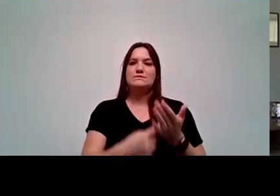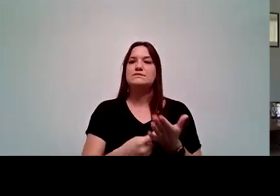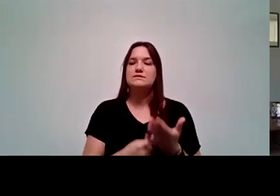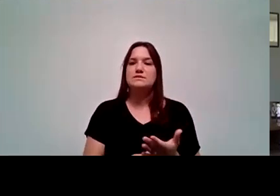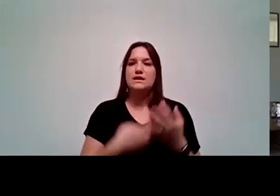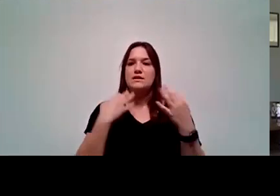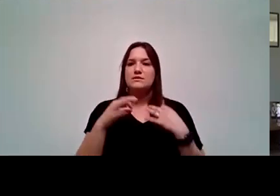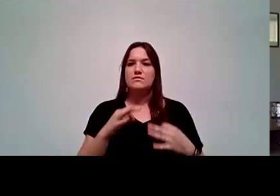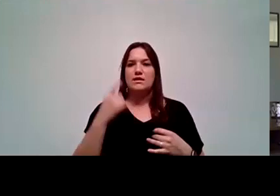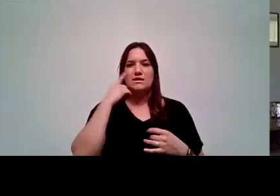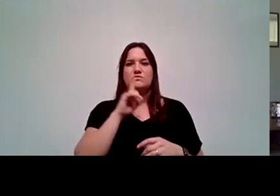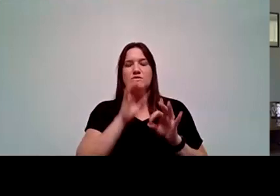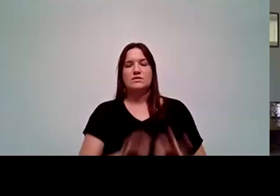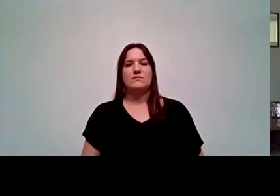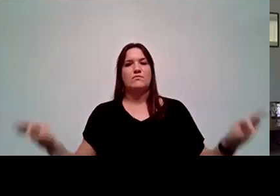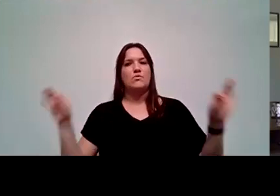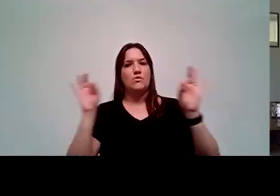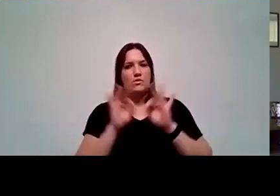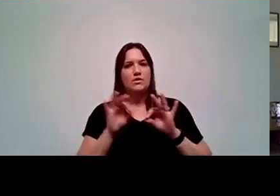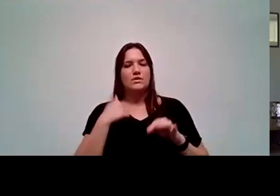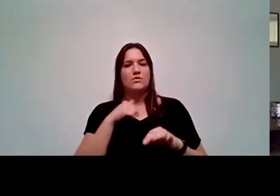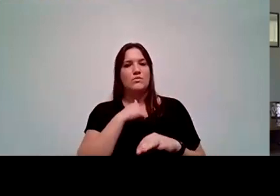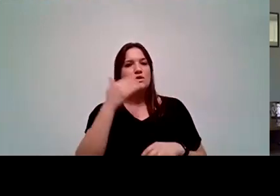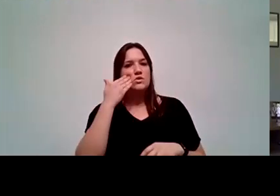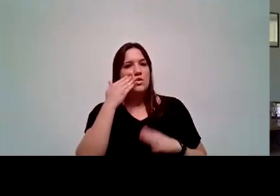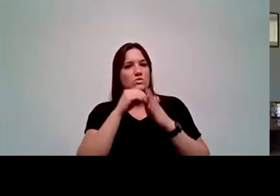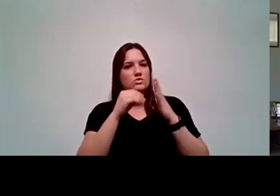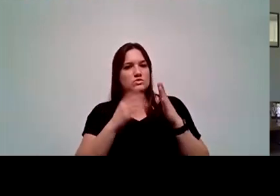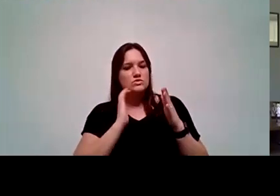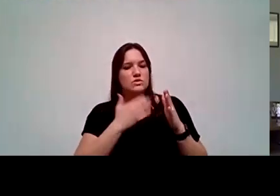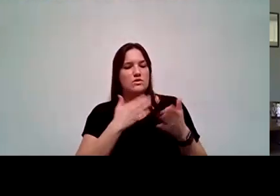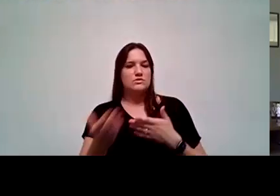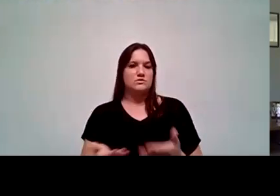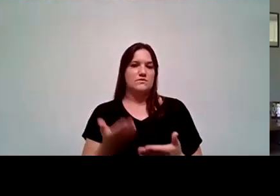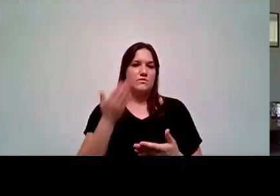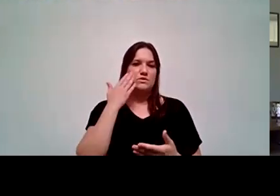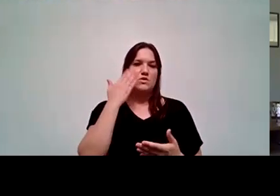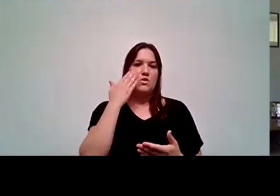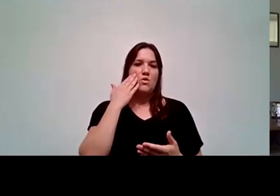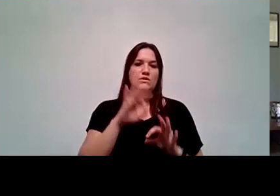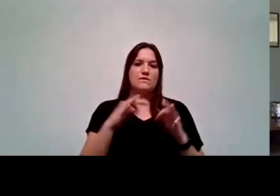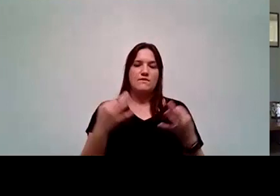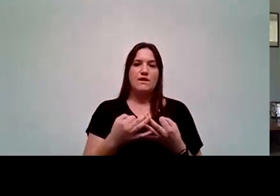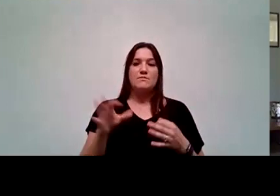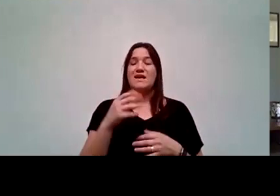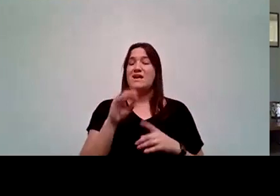And I think it's critically important that we know the students that we're serving, we know the families that we're serving, and the culture, more importantly,